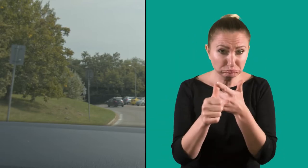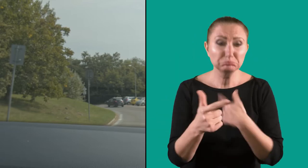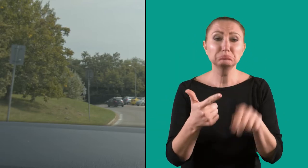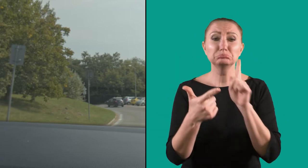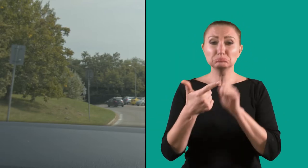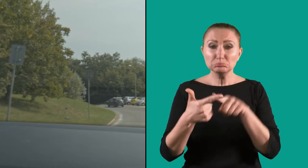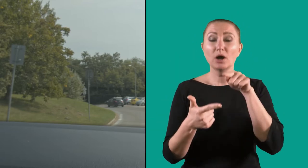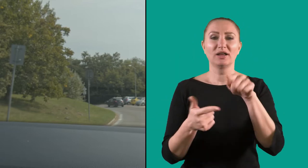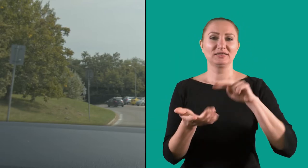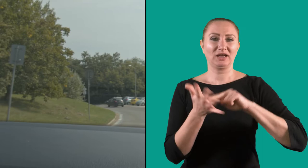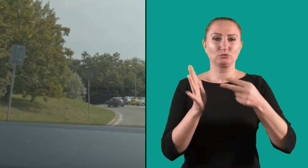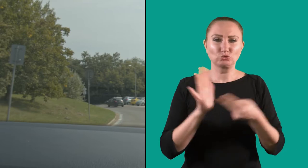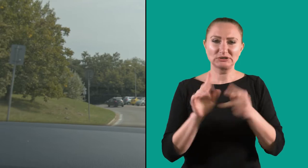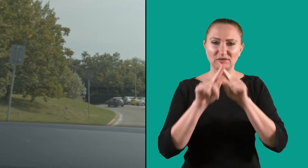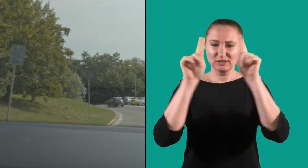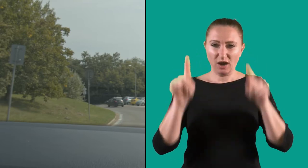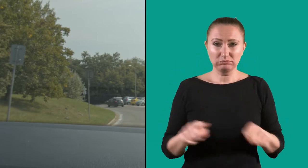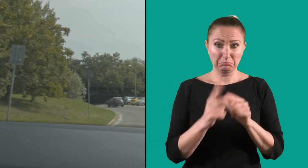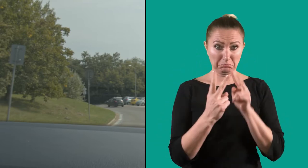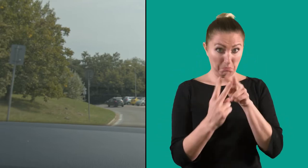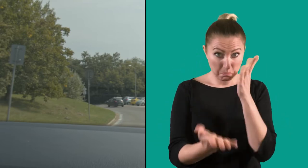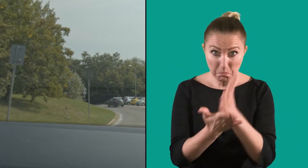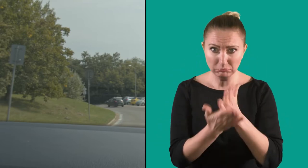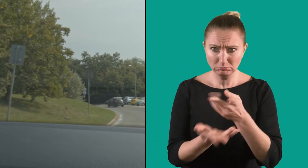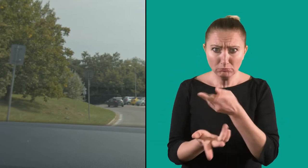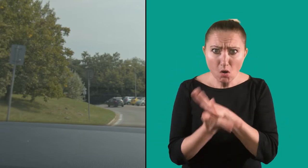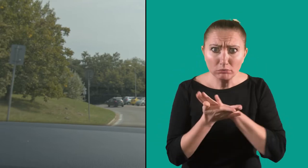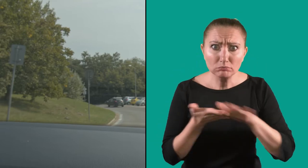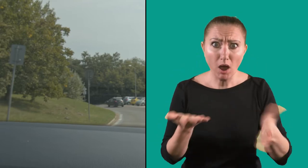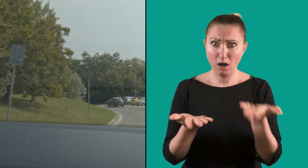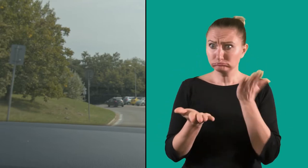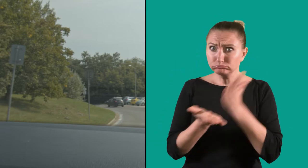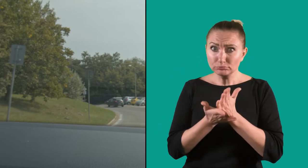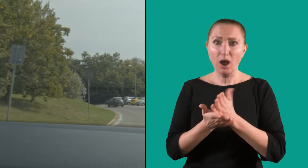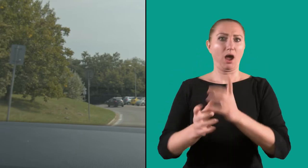a technical certificate. It was easy.